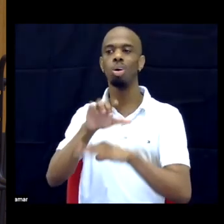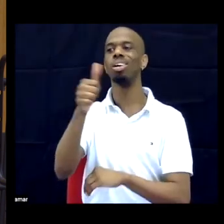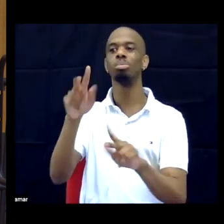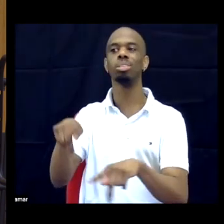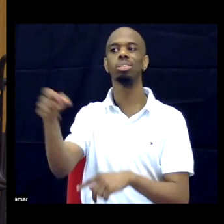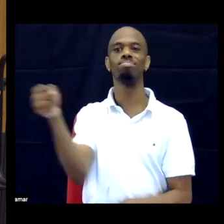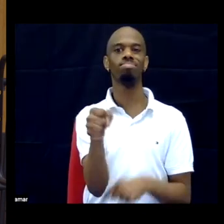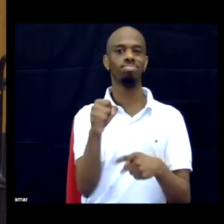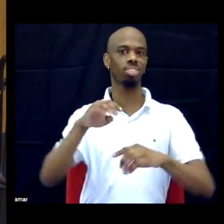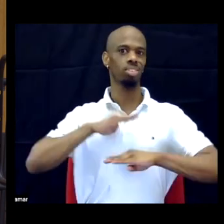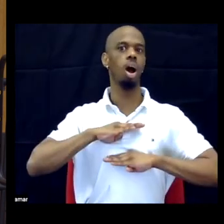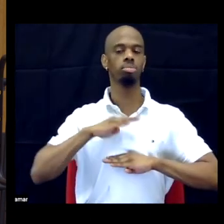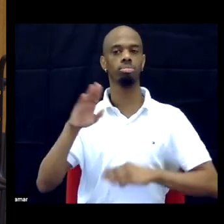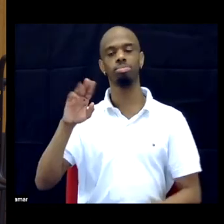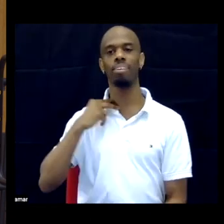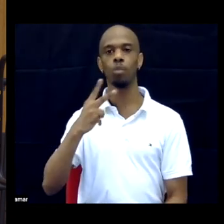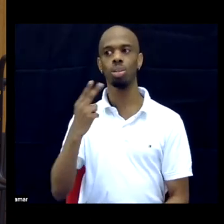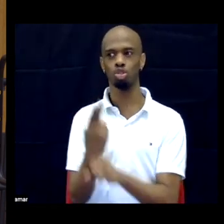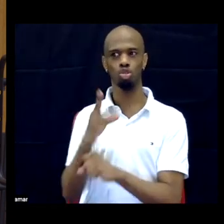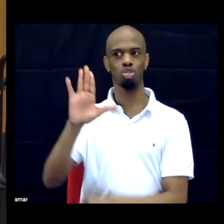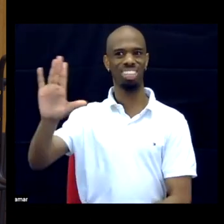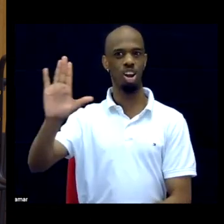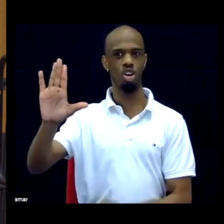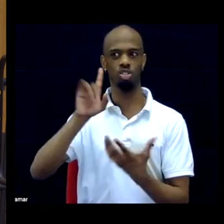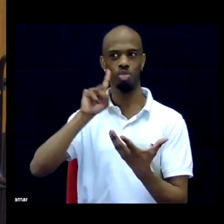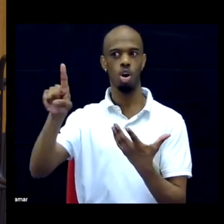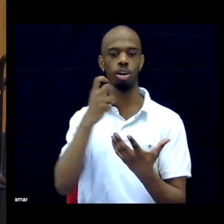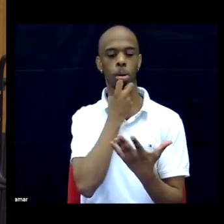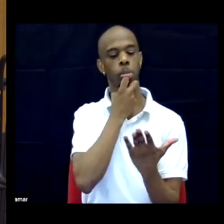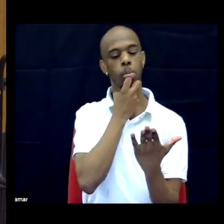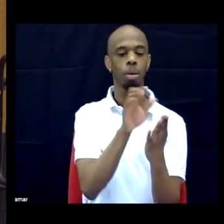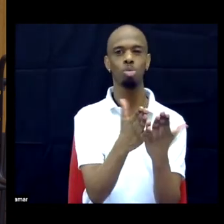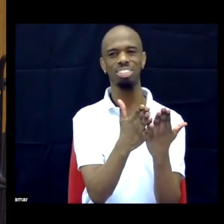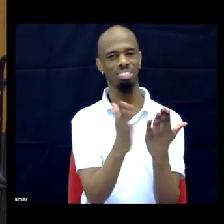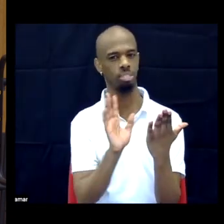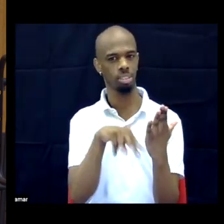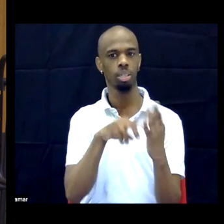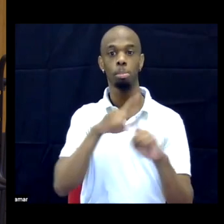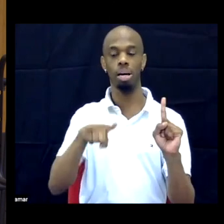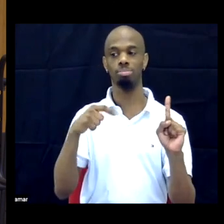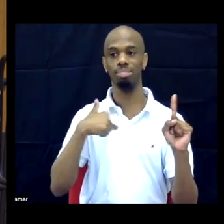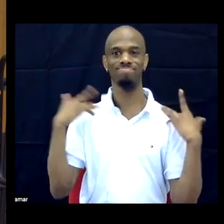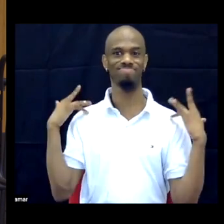So it is something that we want to do that I wish could happen sooner, but it is outside of my hands.